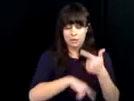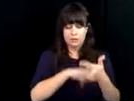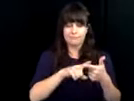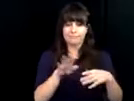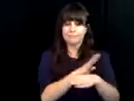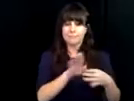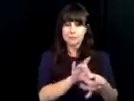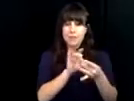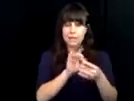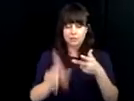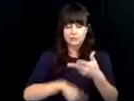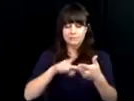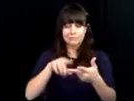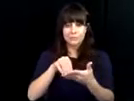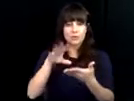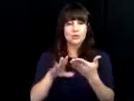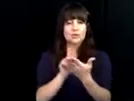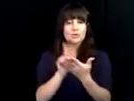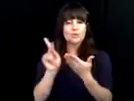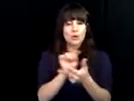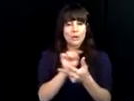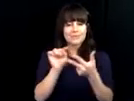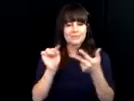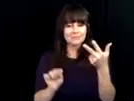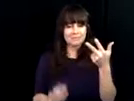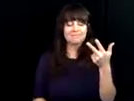program with a focus on rehabilitation